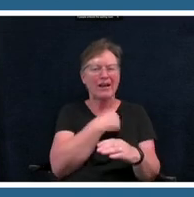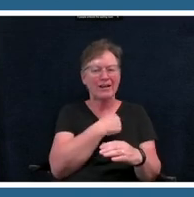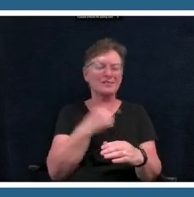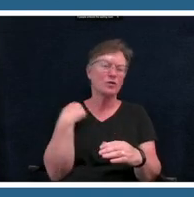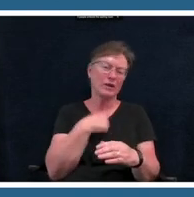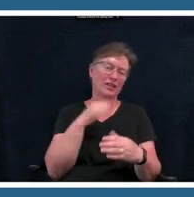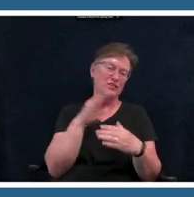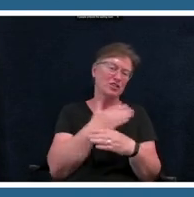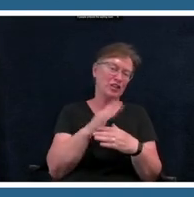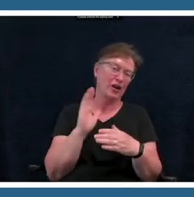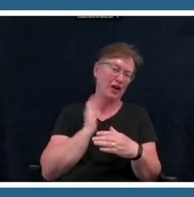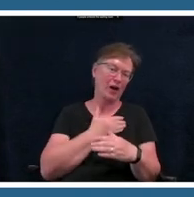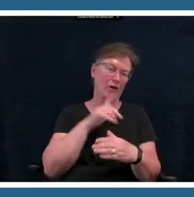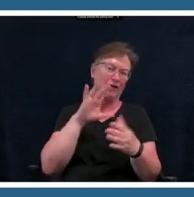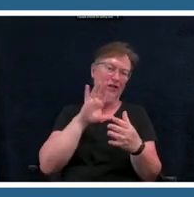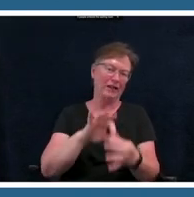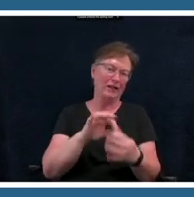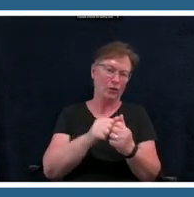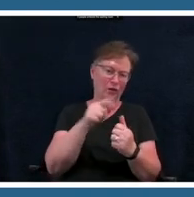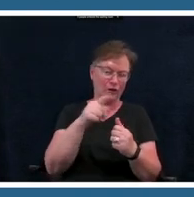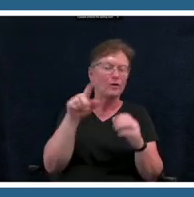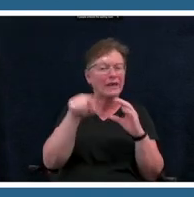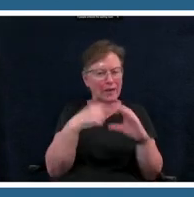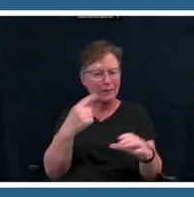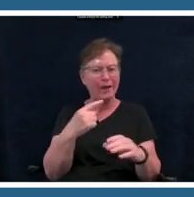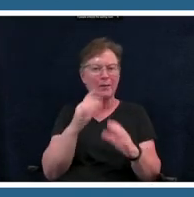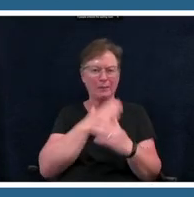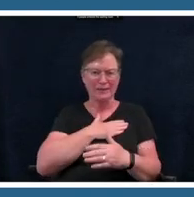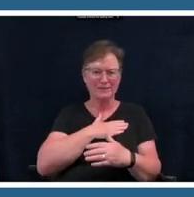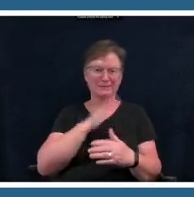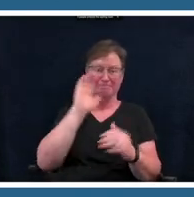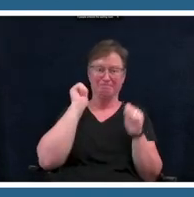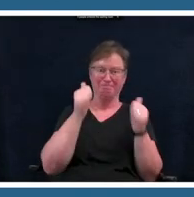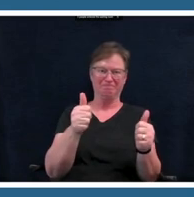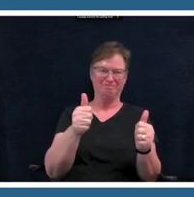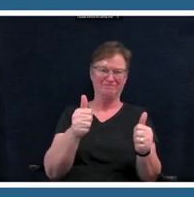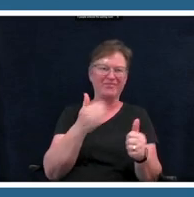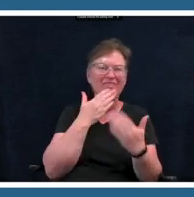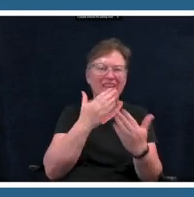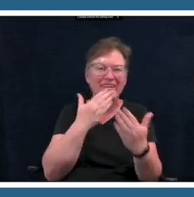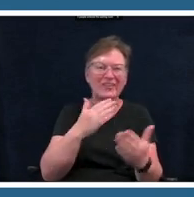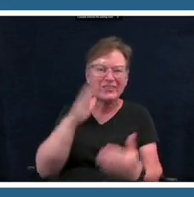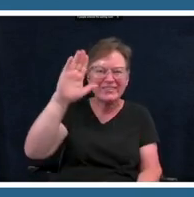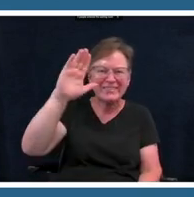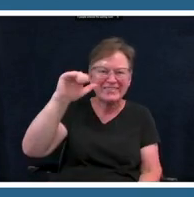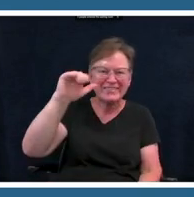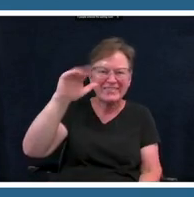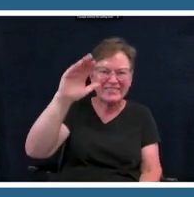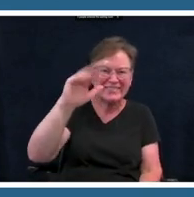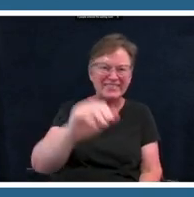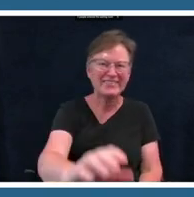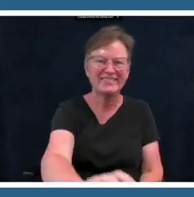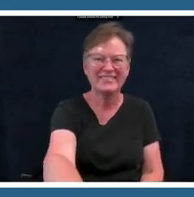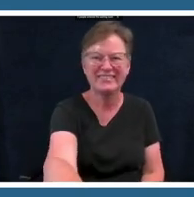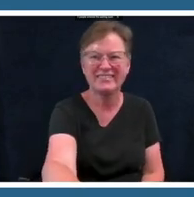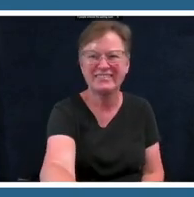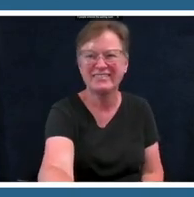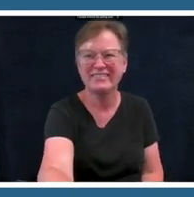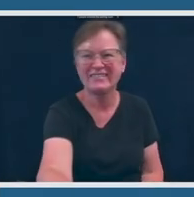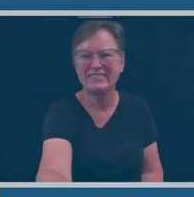you email yes okay great thank you thanks everyone bye